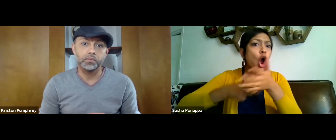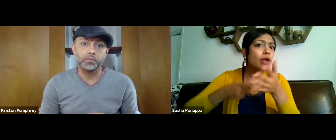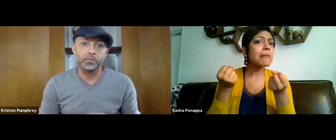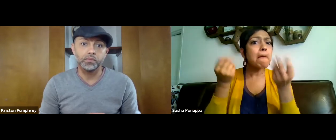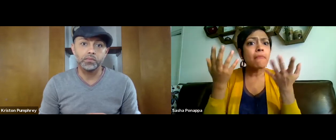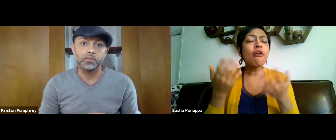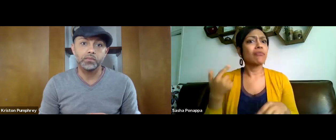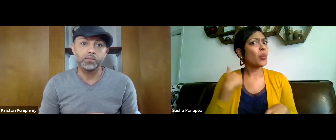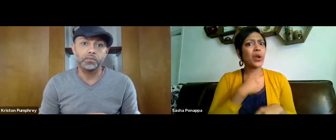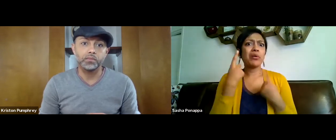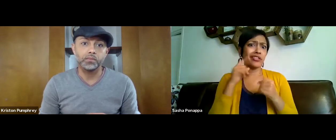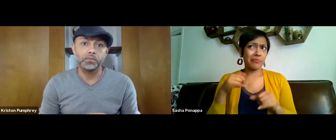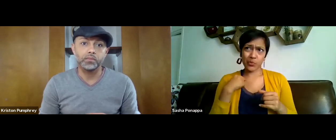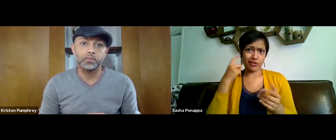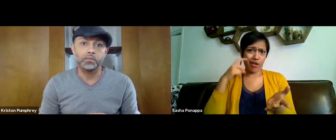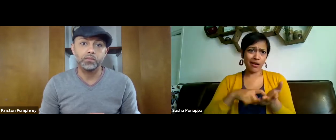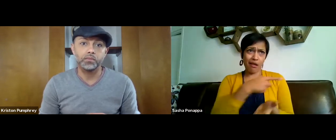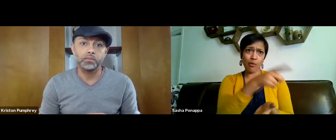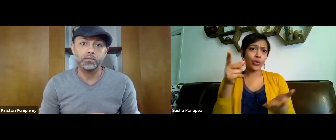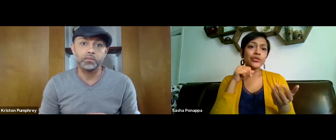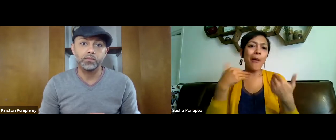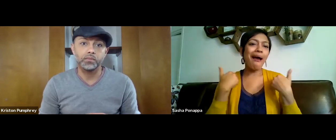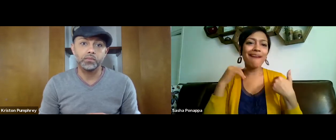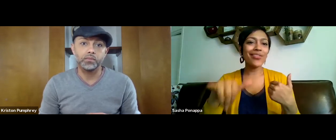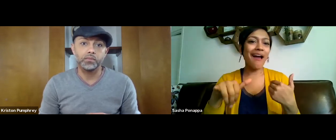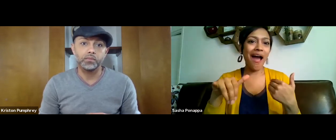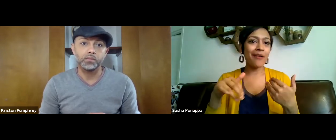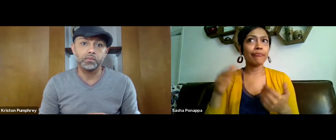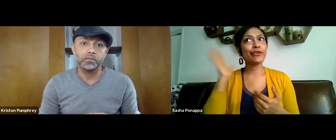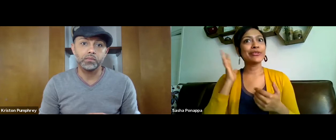and explain the details of your idea and put that into your proposal